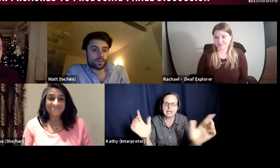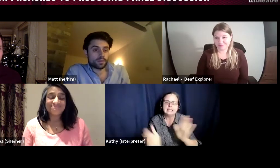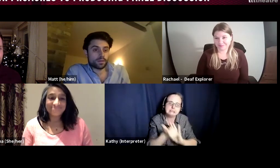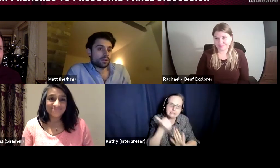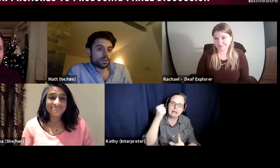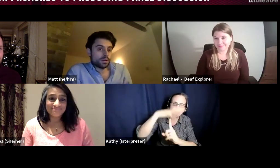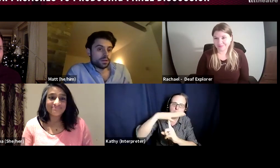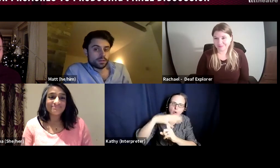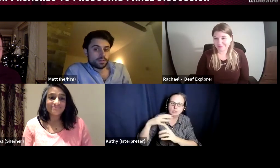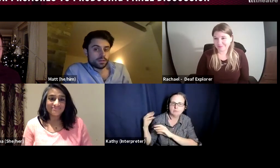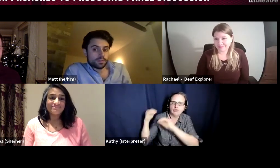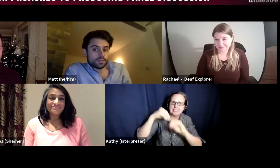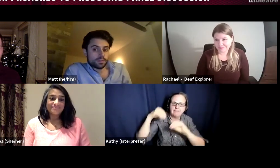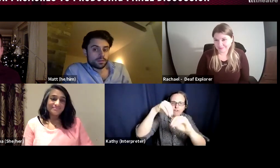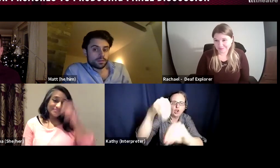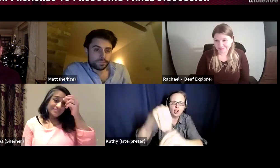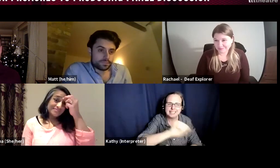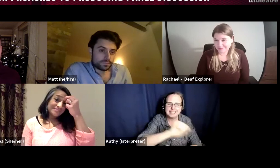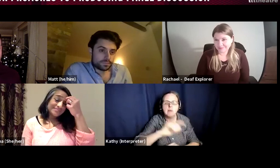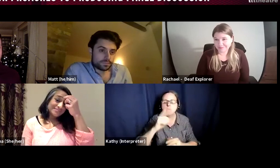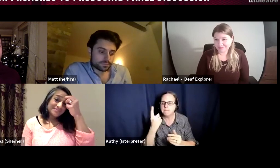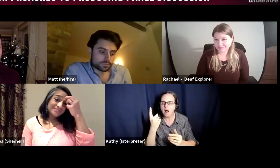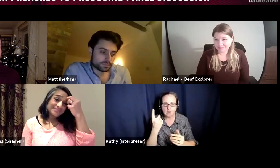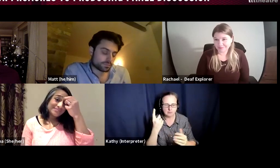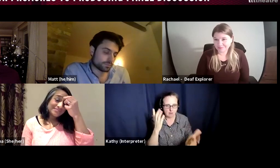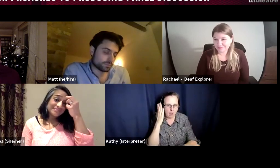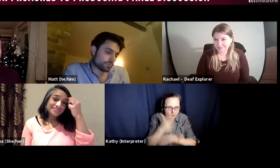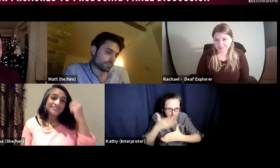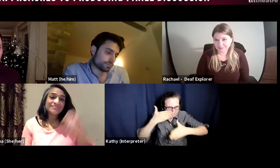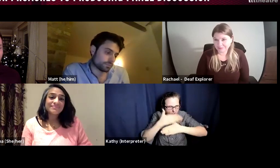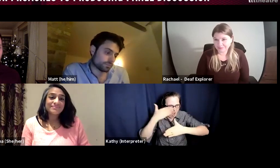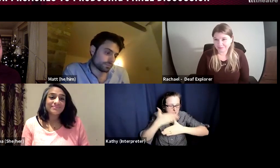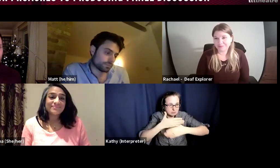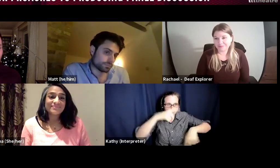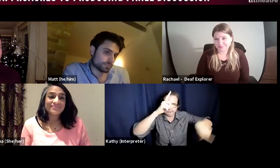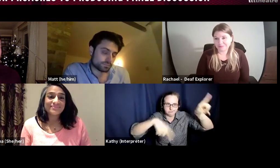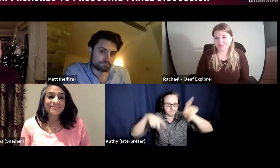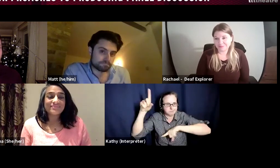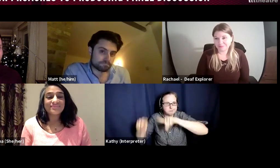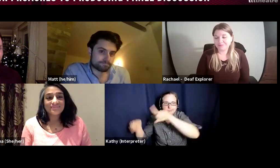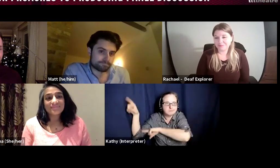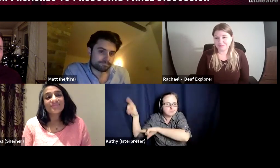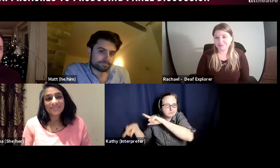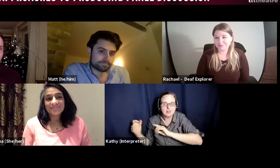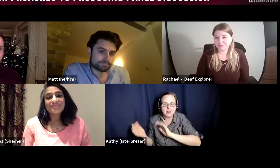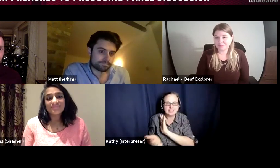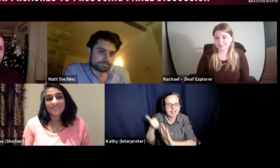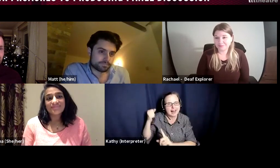as the panel goes on, lots of the skills are the same, but how we apply them varies. Differently